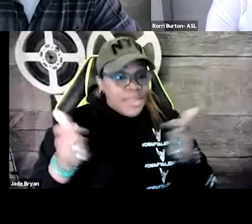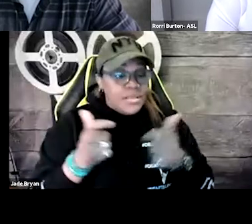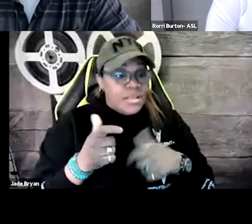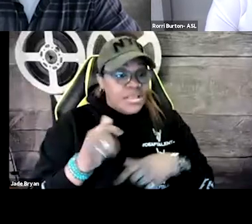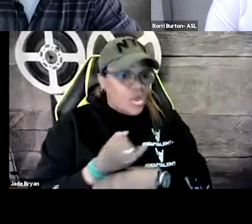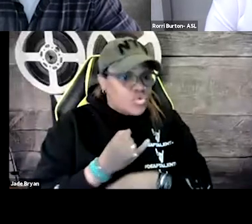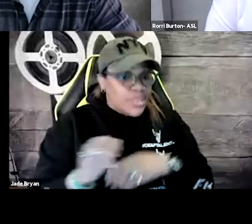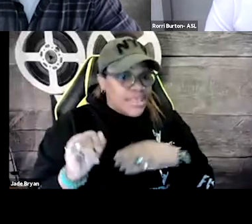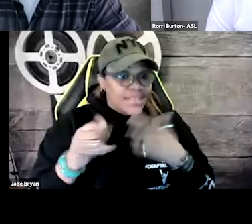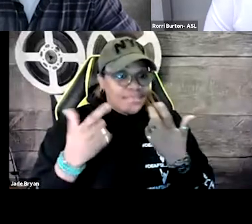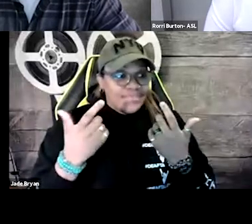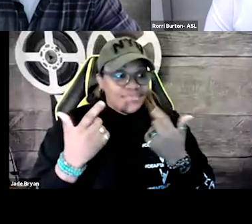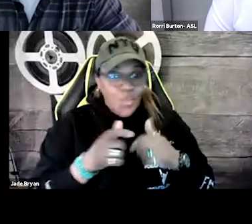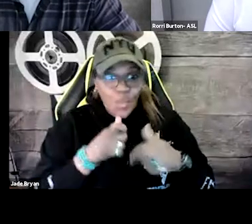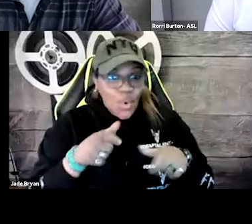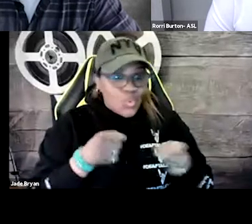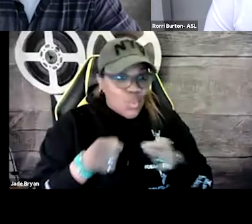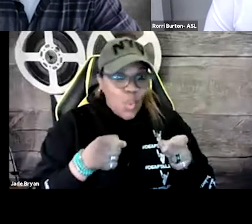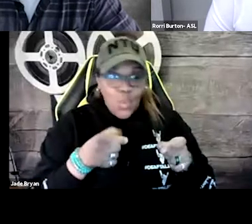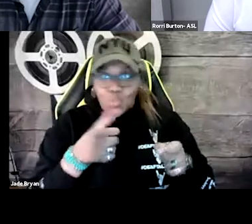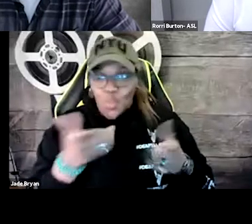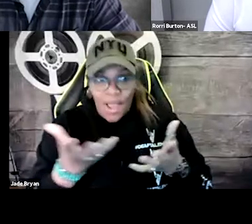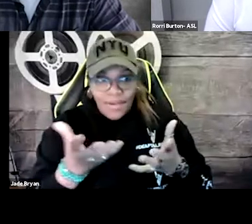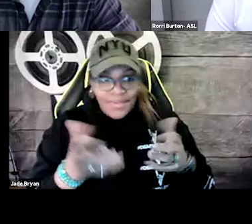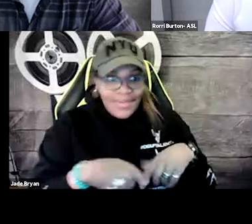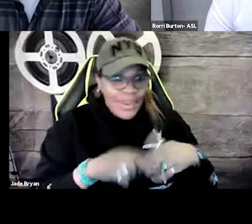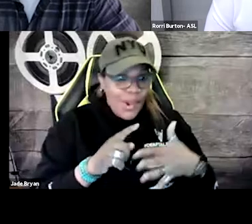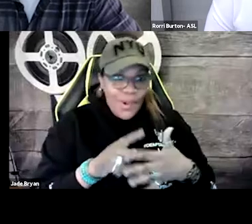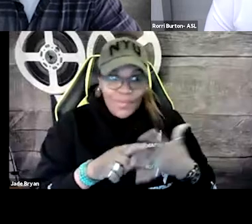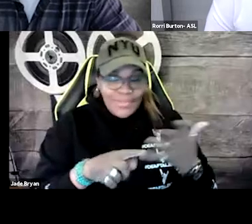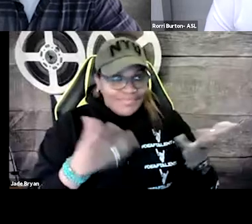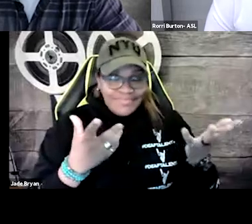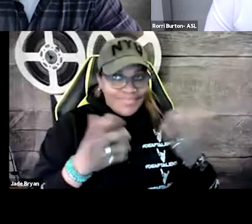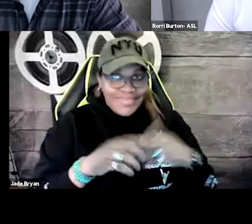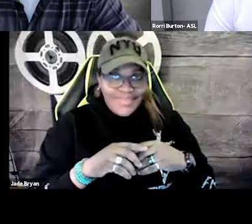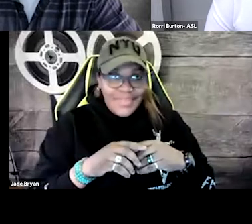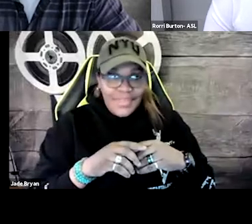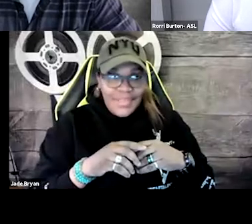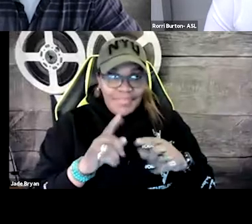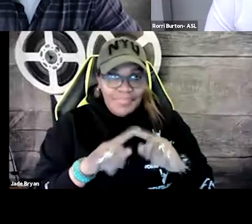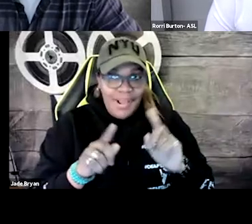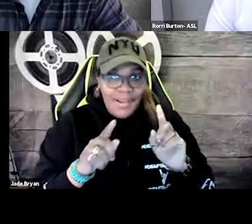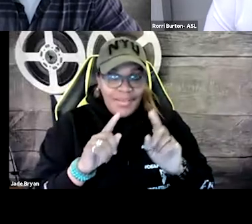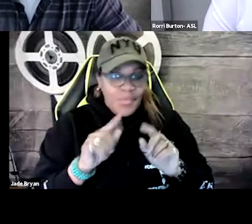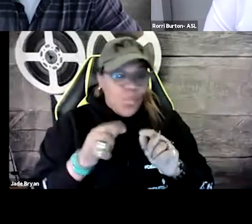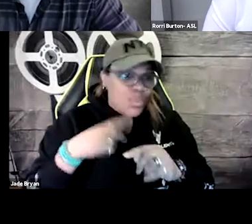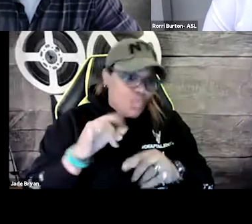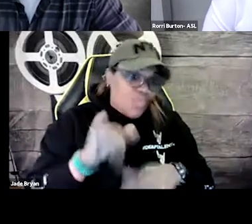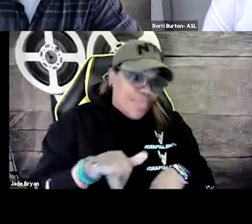something that is separate from the action. This is something that plays a role in the action. There's a reason that this has been included.